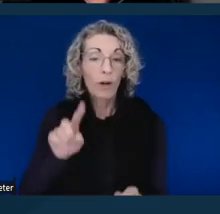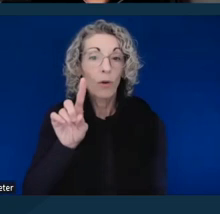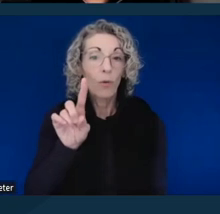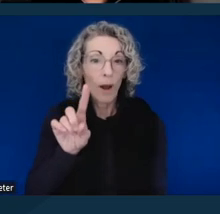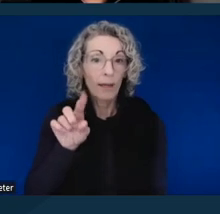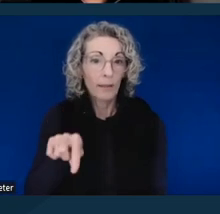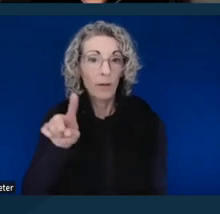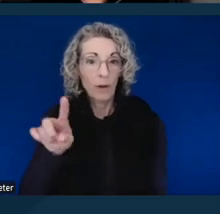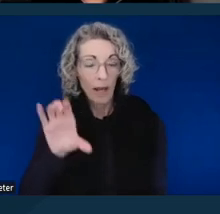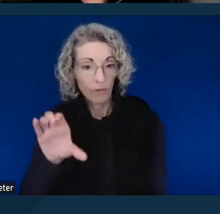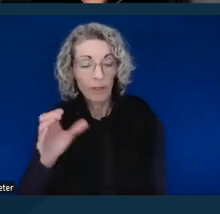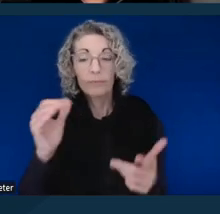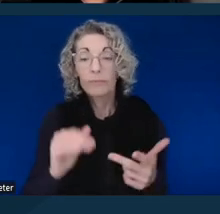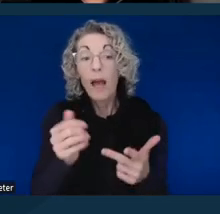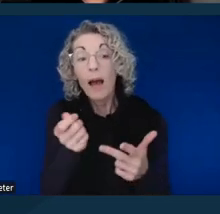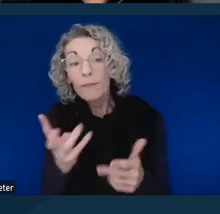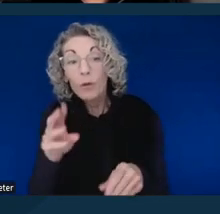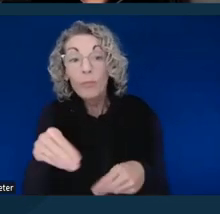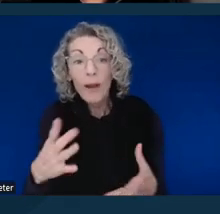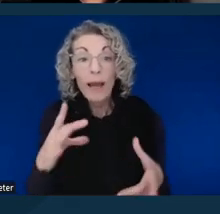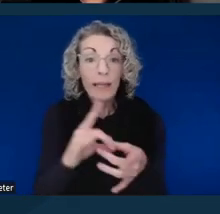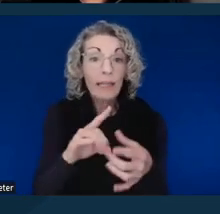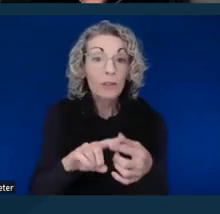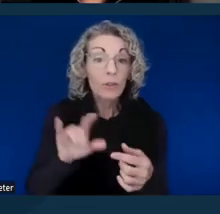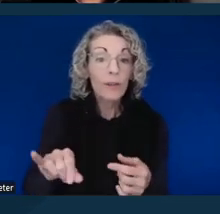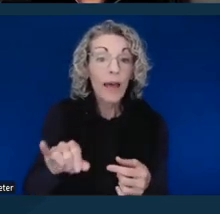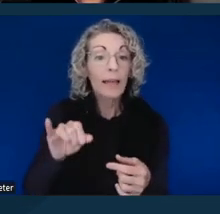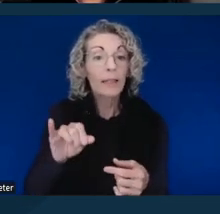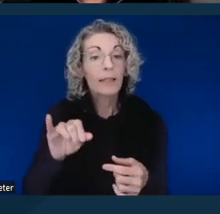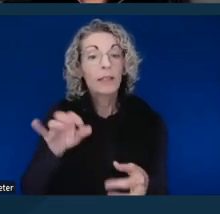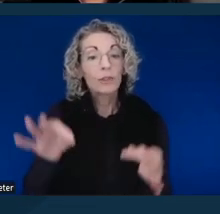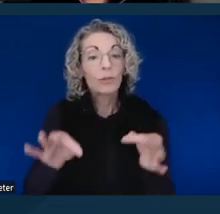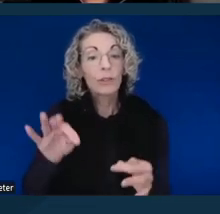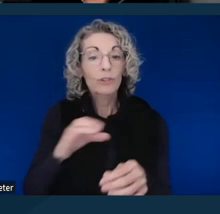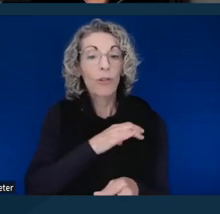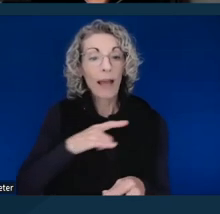to the Judicial Counsel's Disability Accommodations in California Courts brochure.